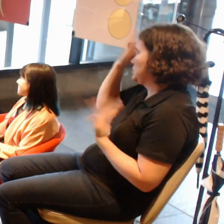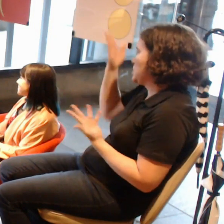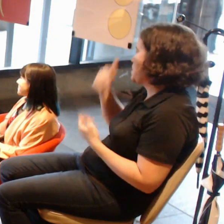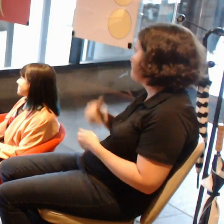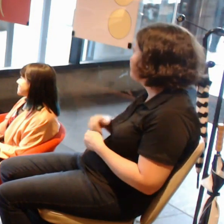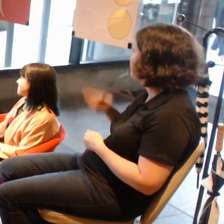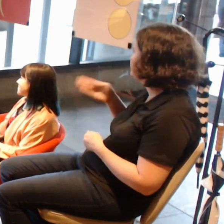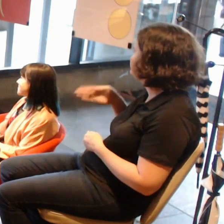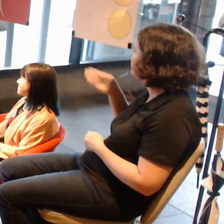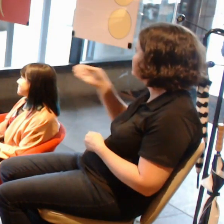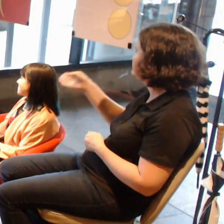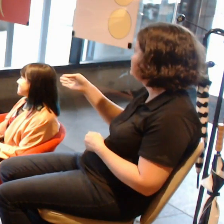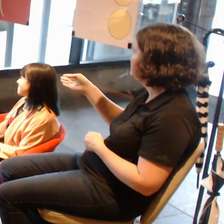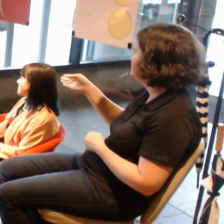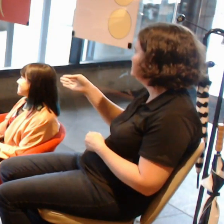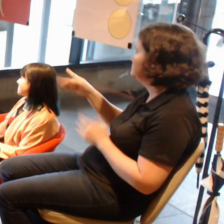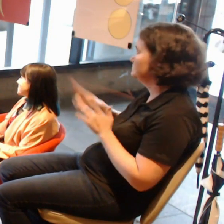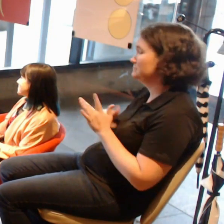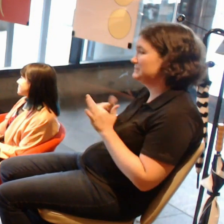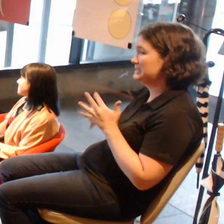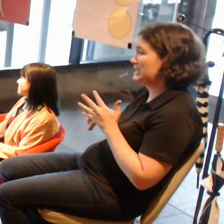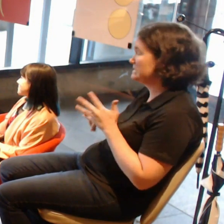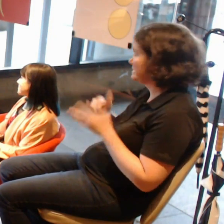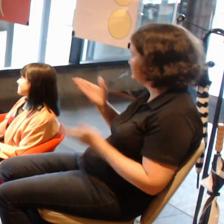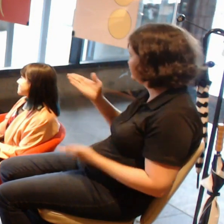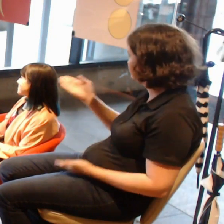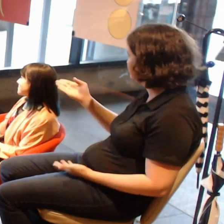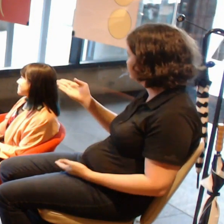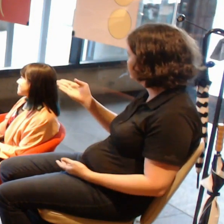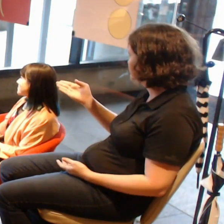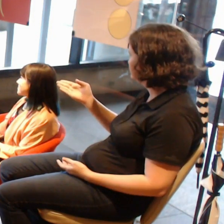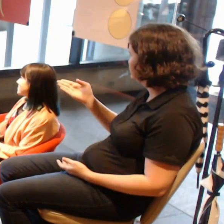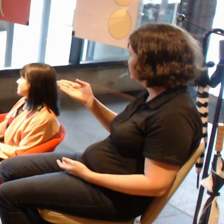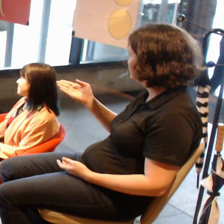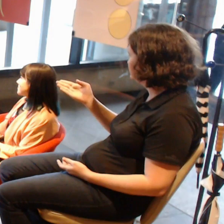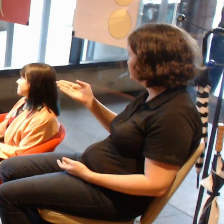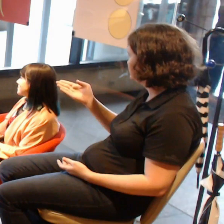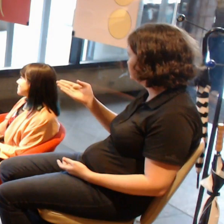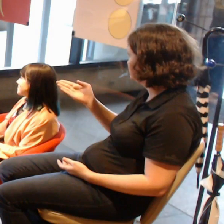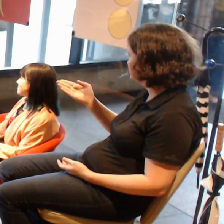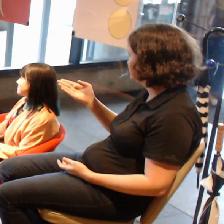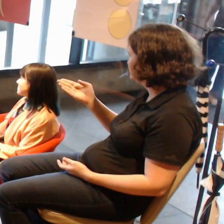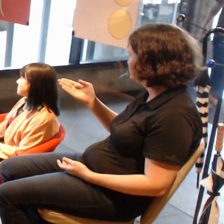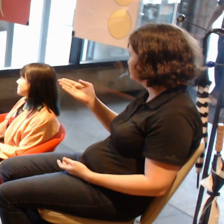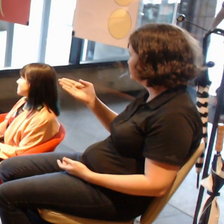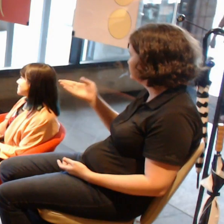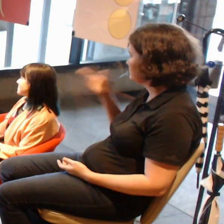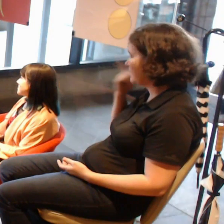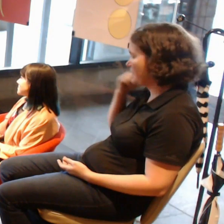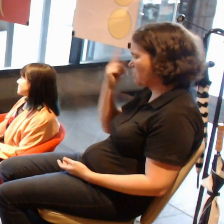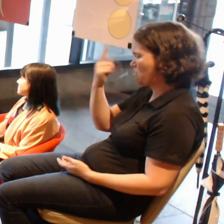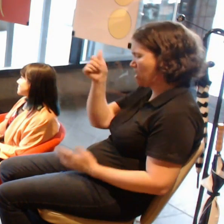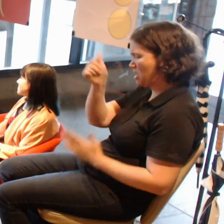I think there's one artist, Nancy Baker Cahill.